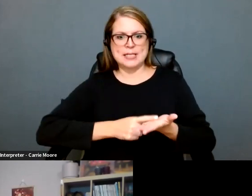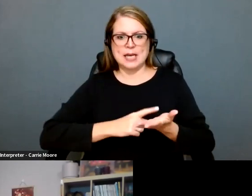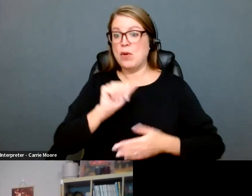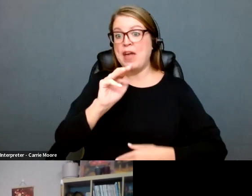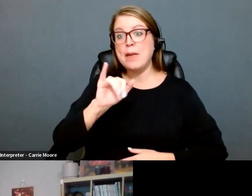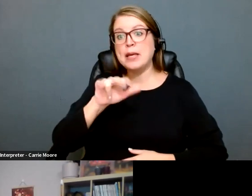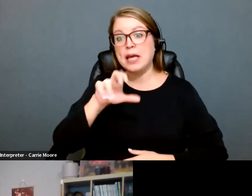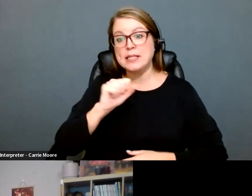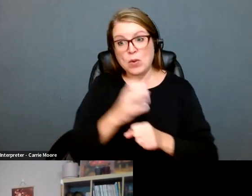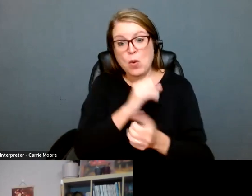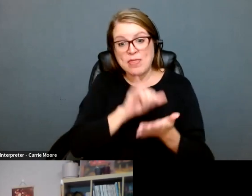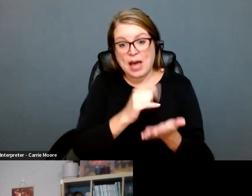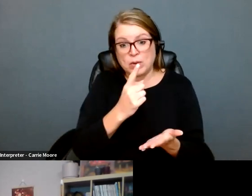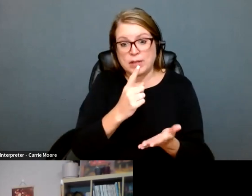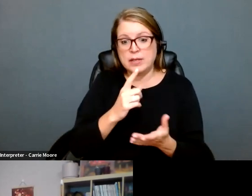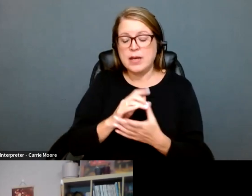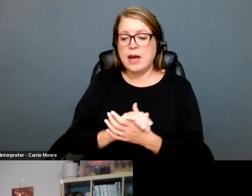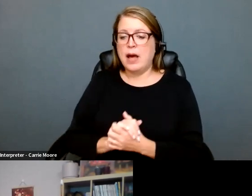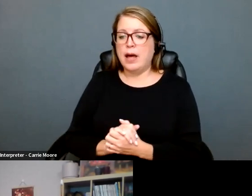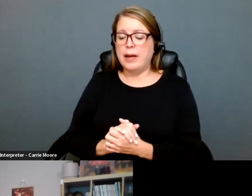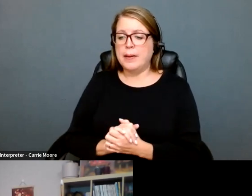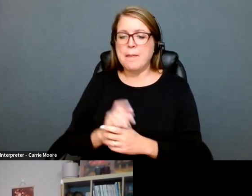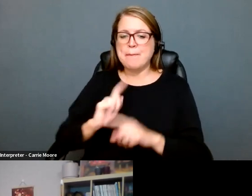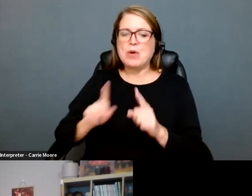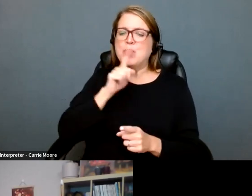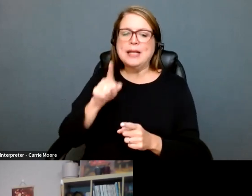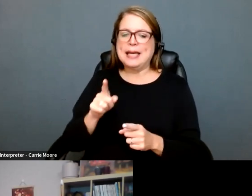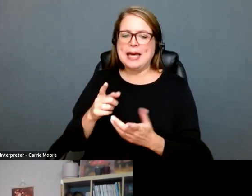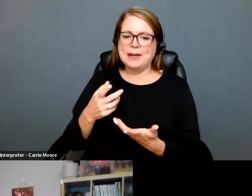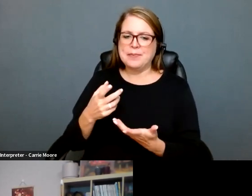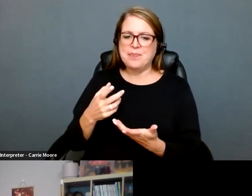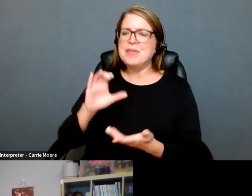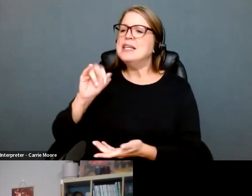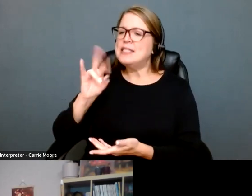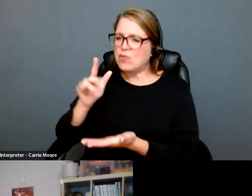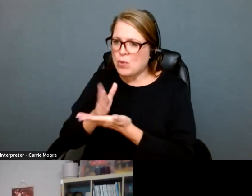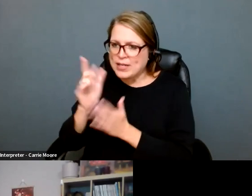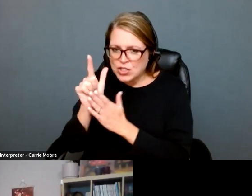Amicus brief in that case because in Idaho, there aren't a lot of civil rights attorneys working in